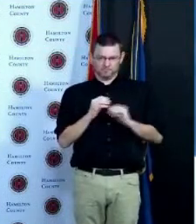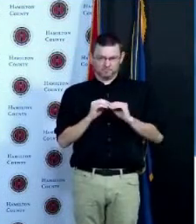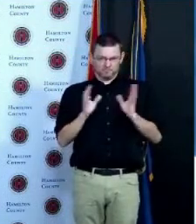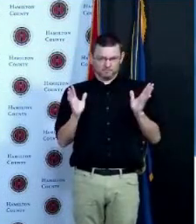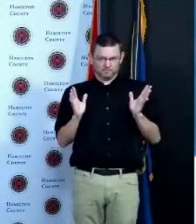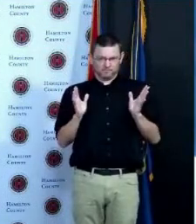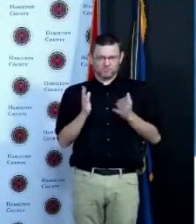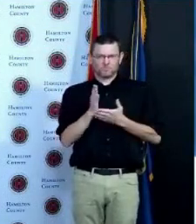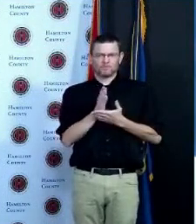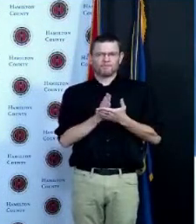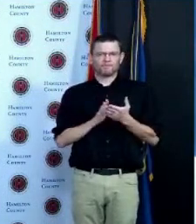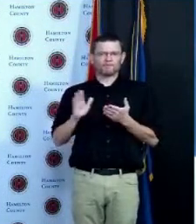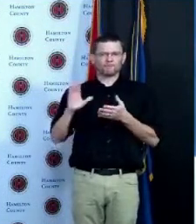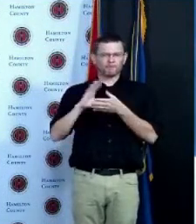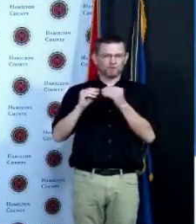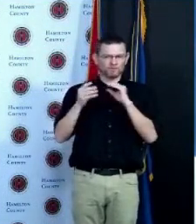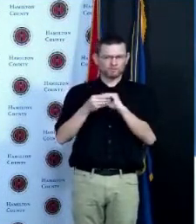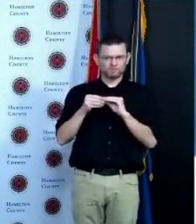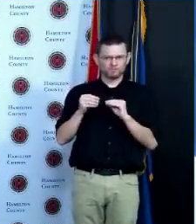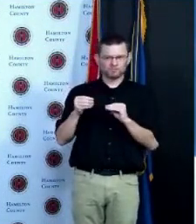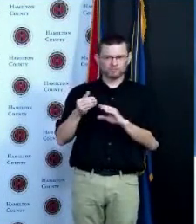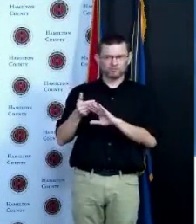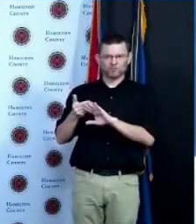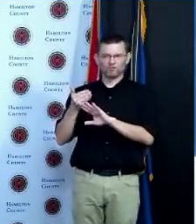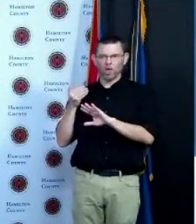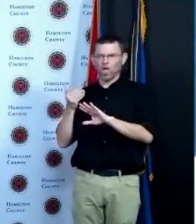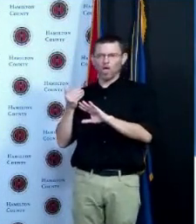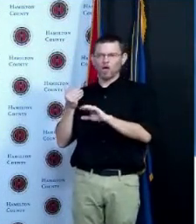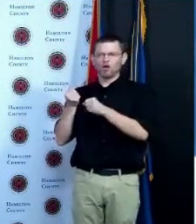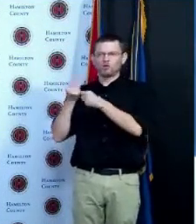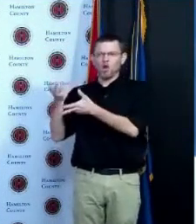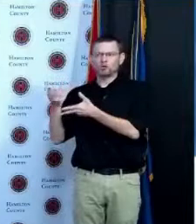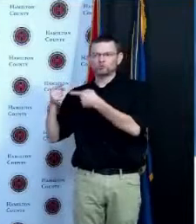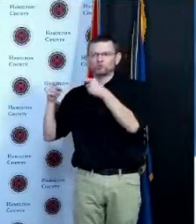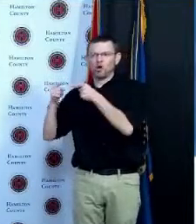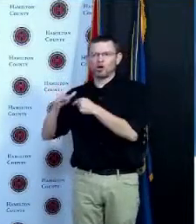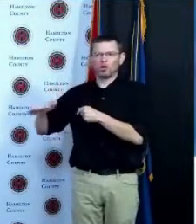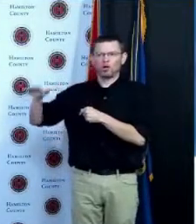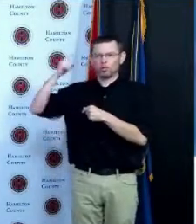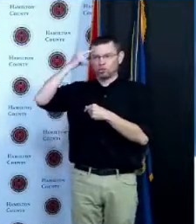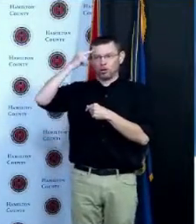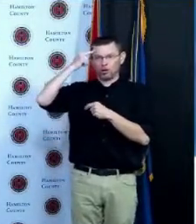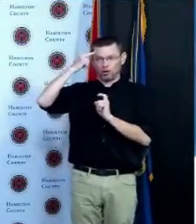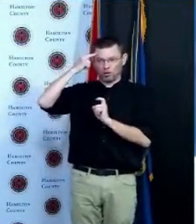and I wondered if you've thought about that in in as part of your work in radio